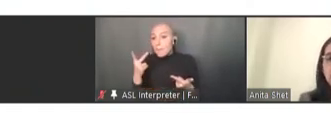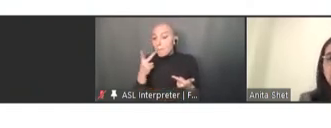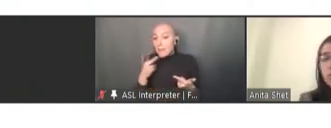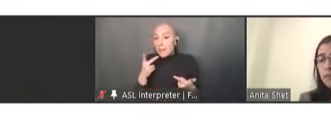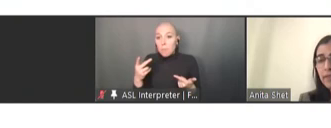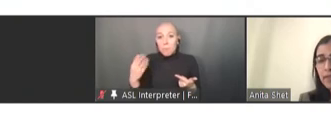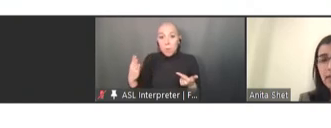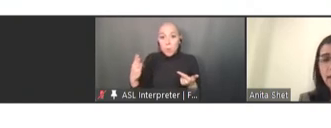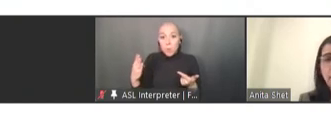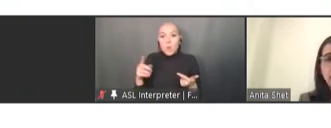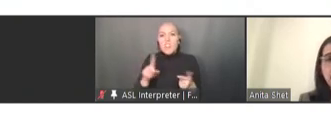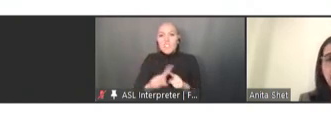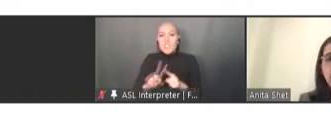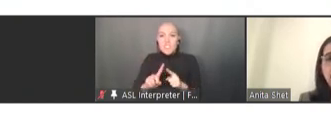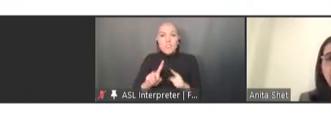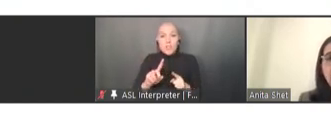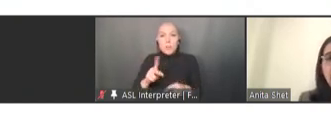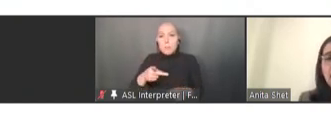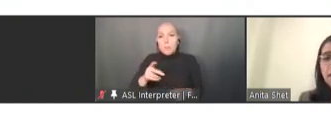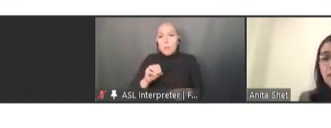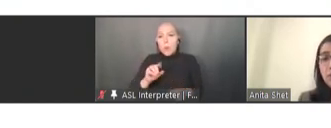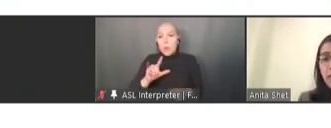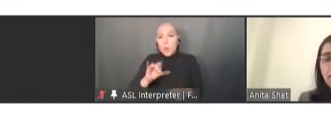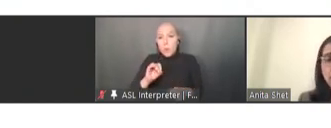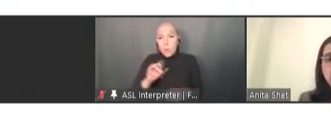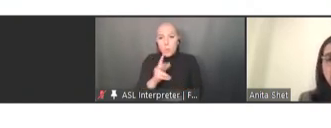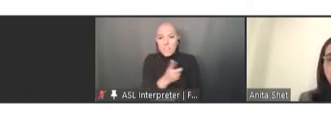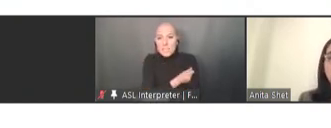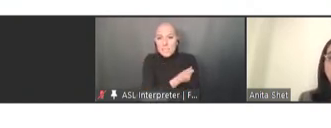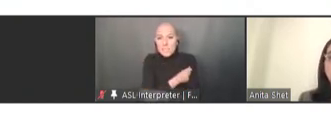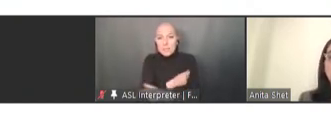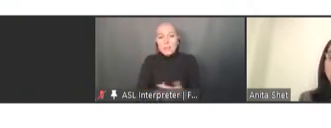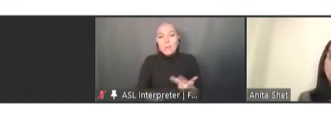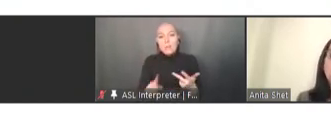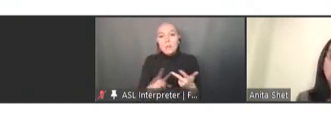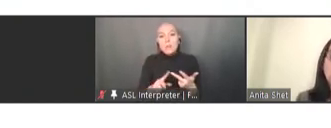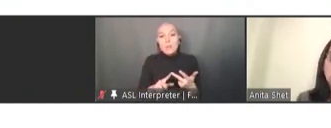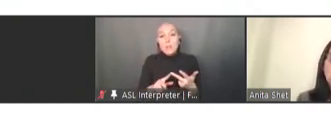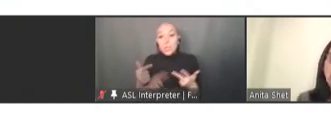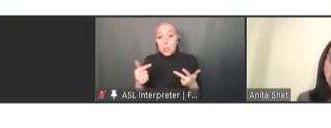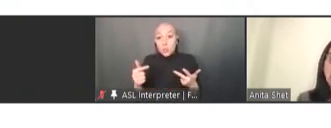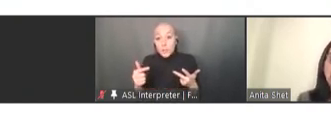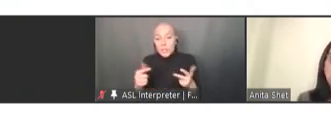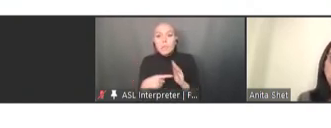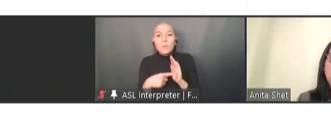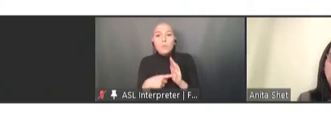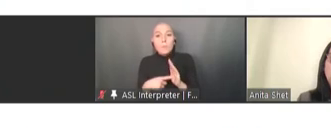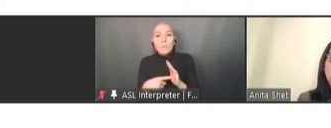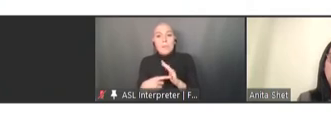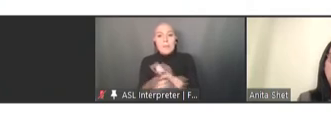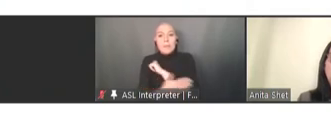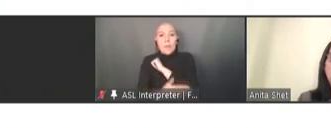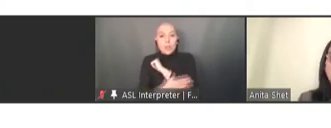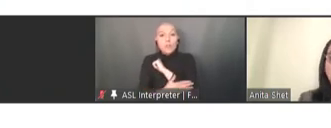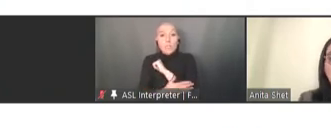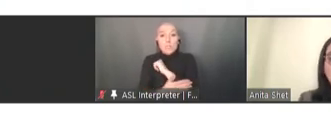OPV and IPV. The green represents countries that have postponed campaigns in 2020 but were able